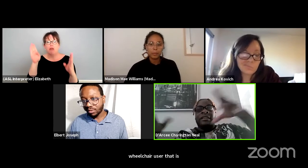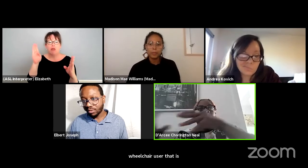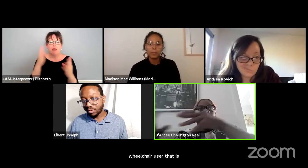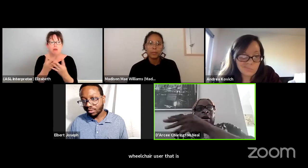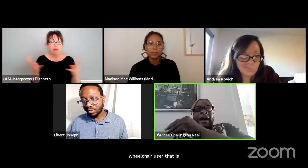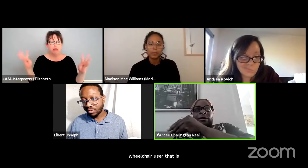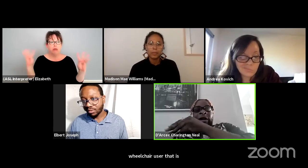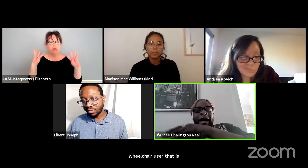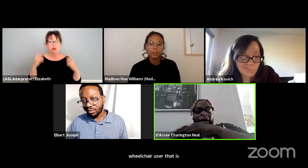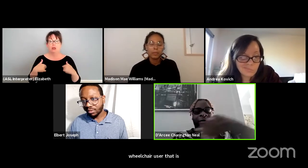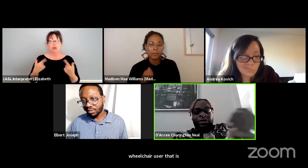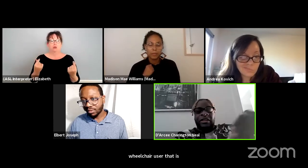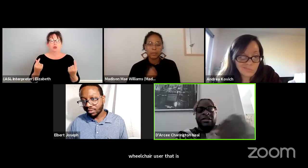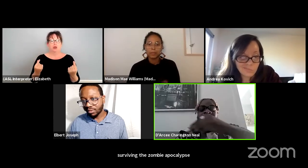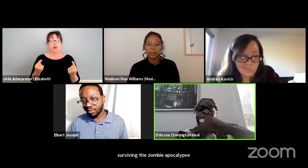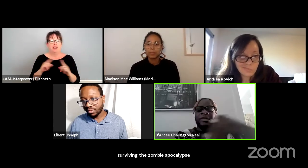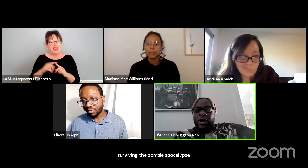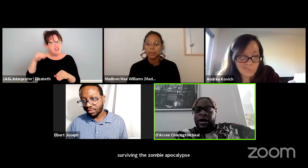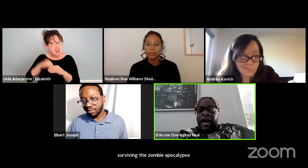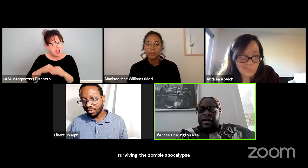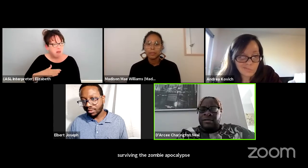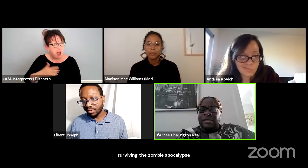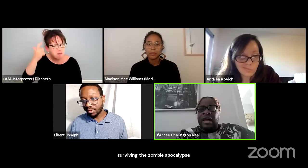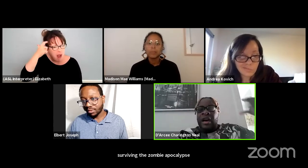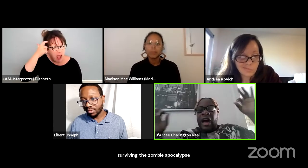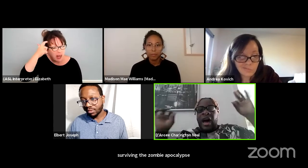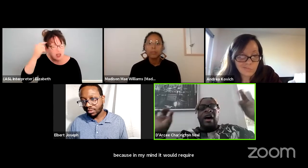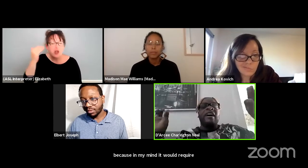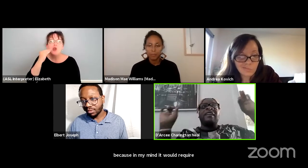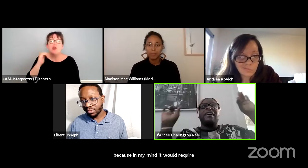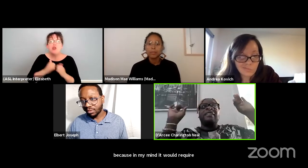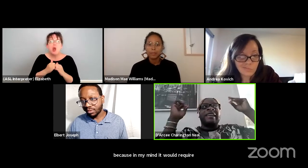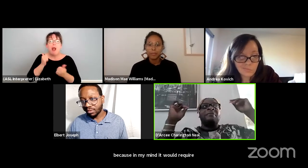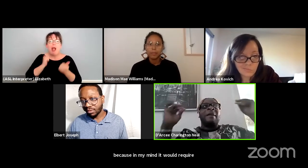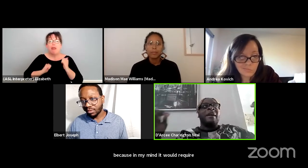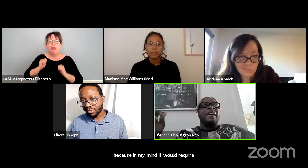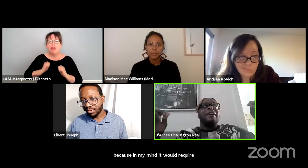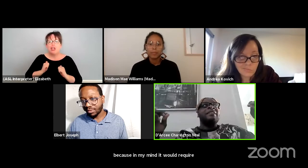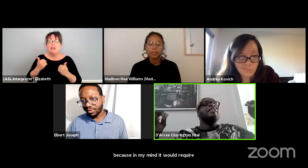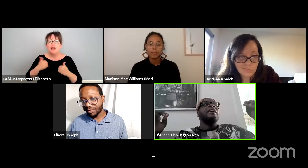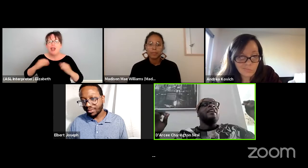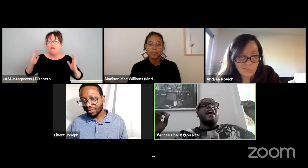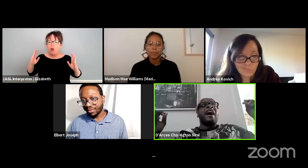you know, how theaters have those long aisles. I like, in my mind,